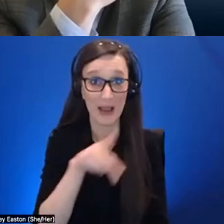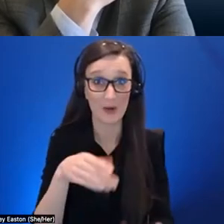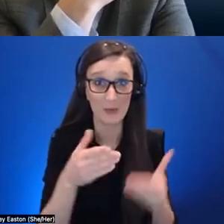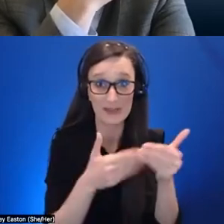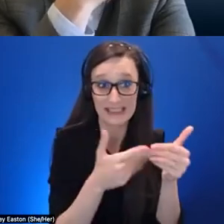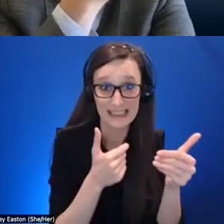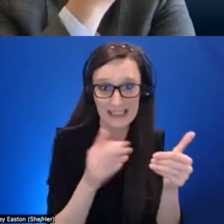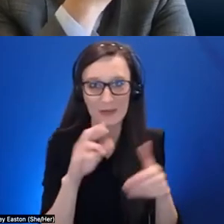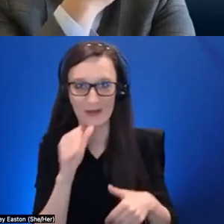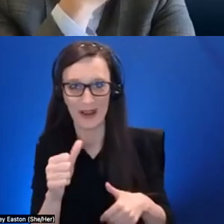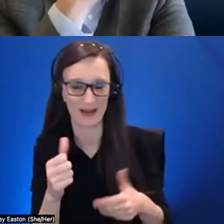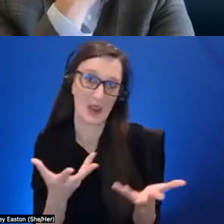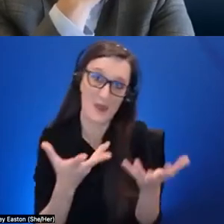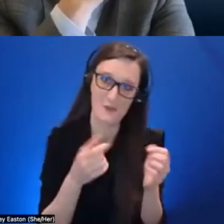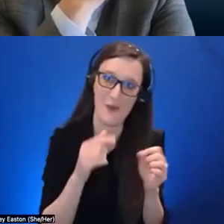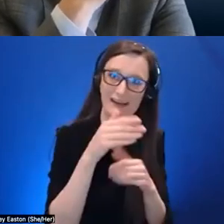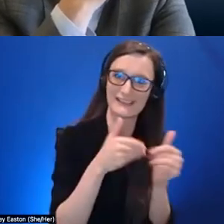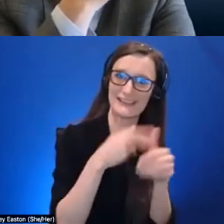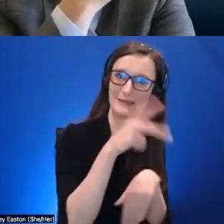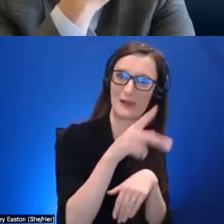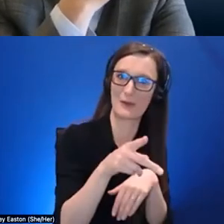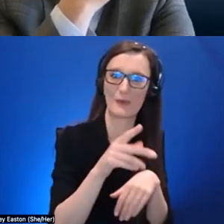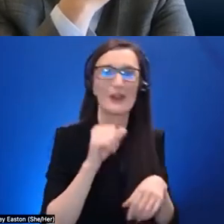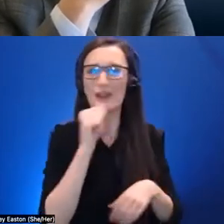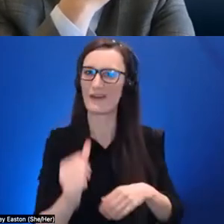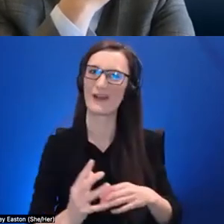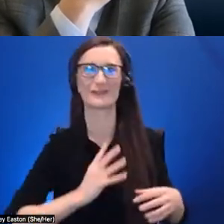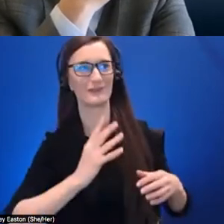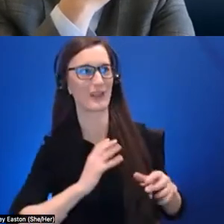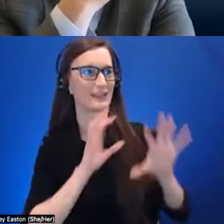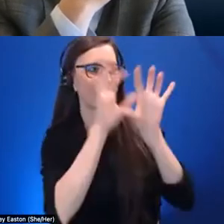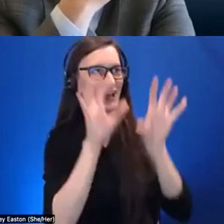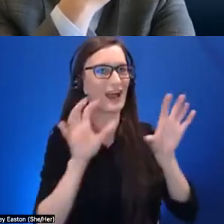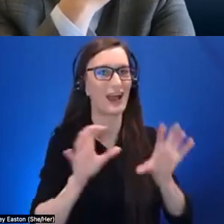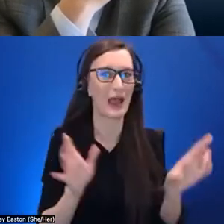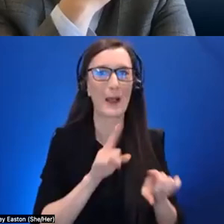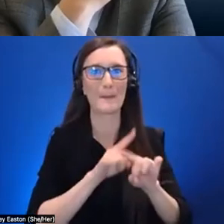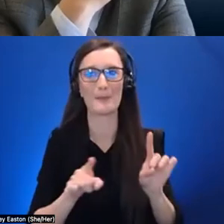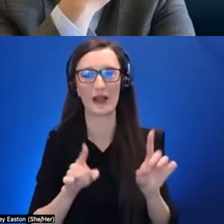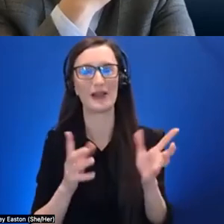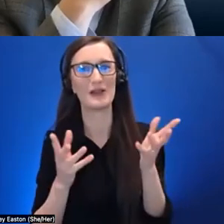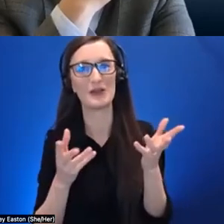tools and not the fancy stuff that we often think about in in our maybe more exile-focused lunches